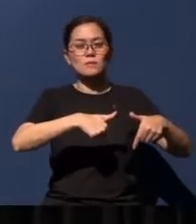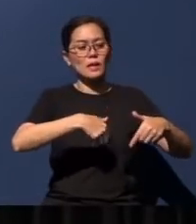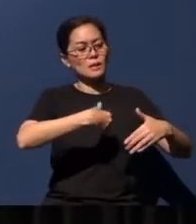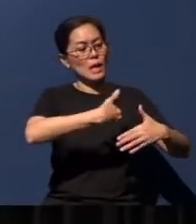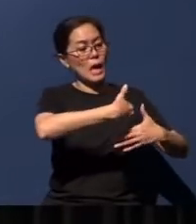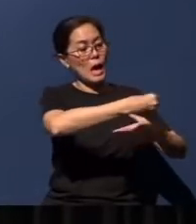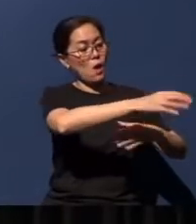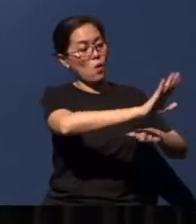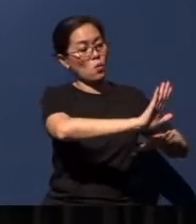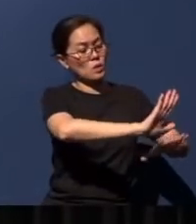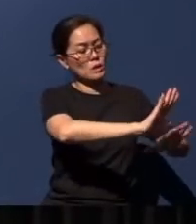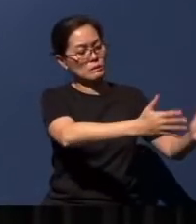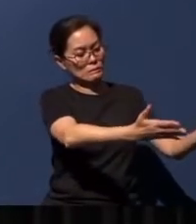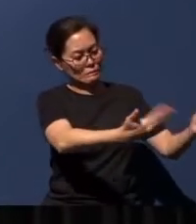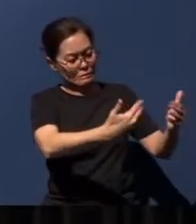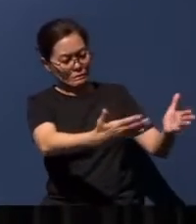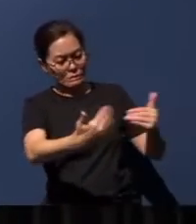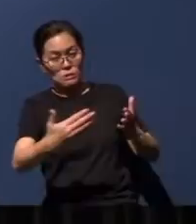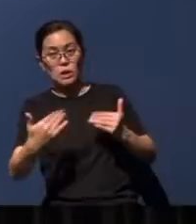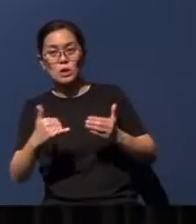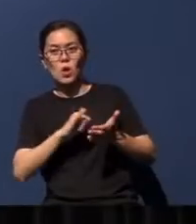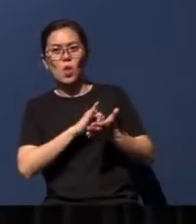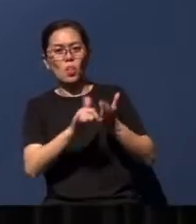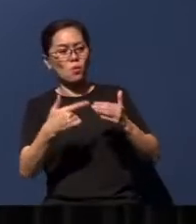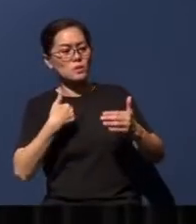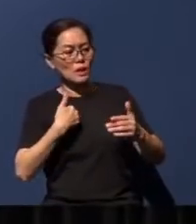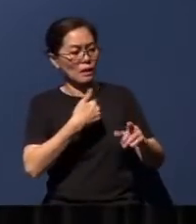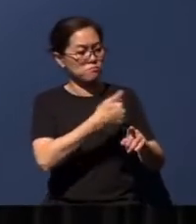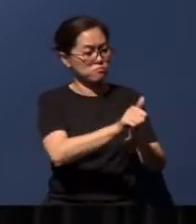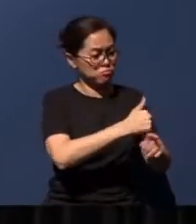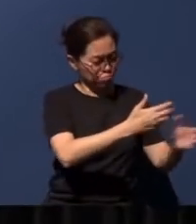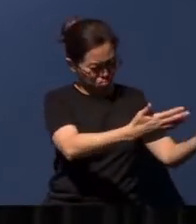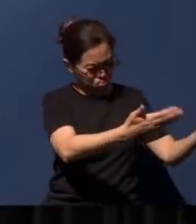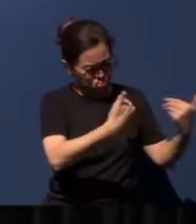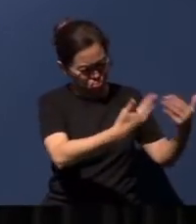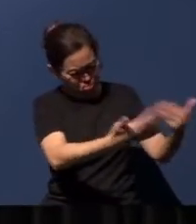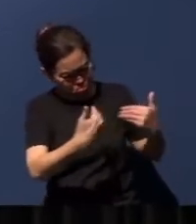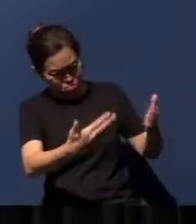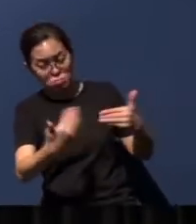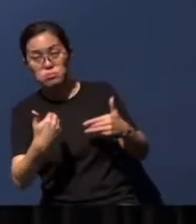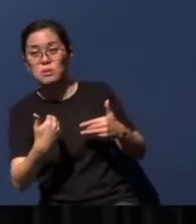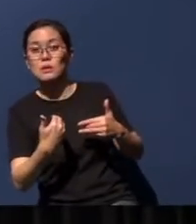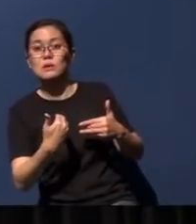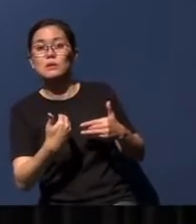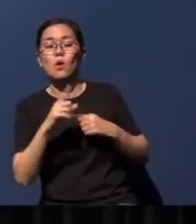even those that I've afflicted.' See, as Micah was delivering his message